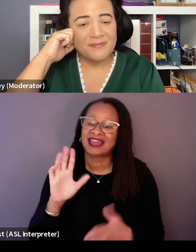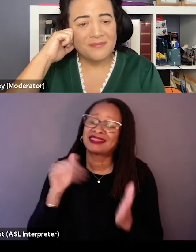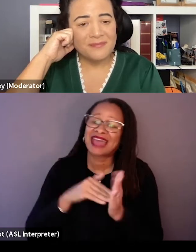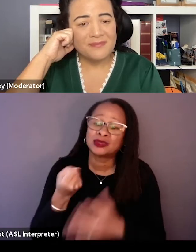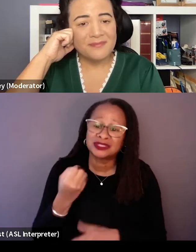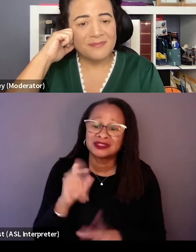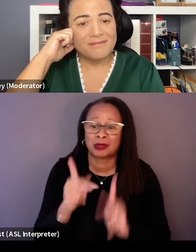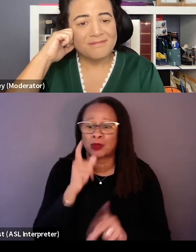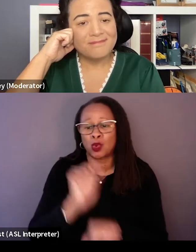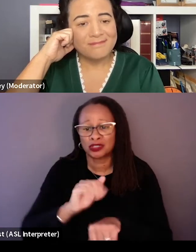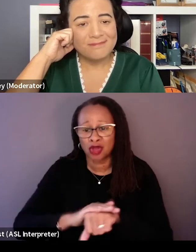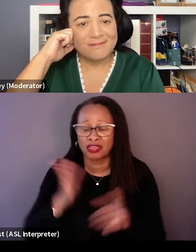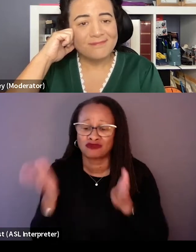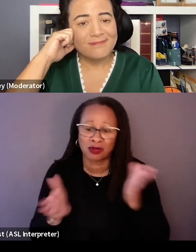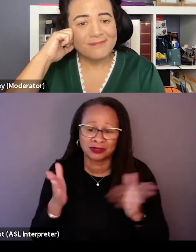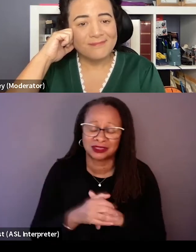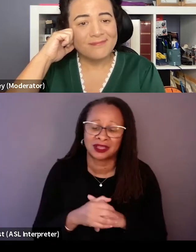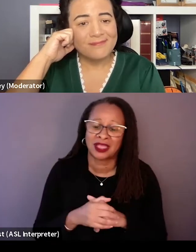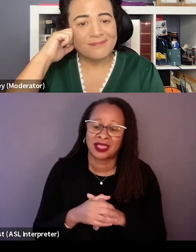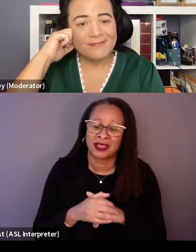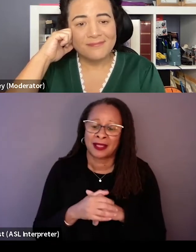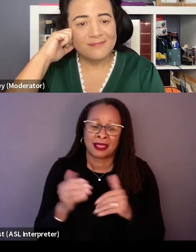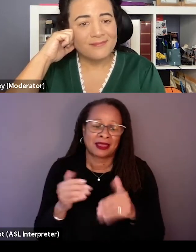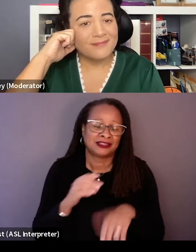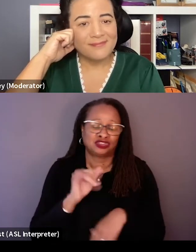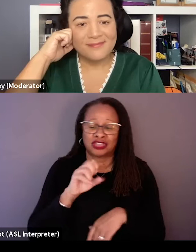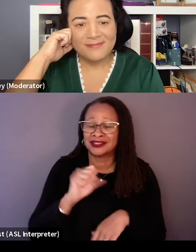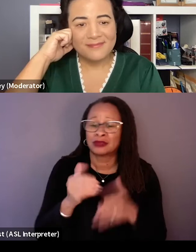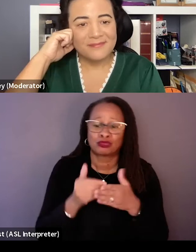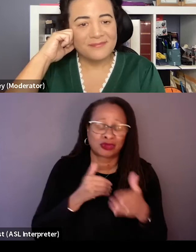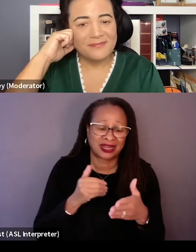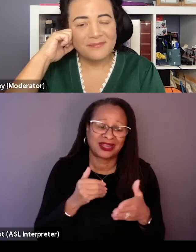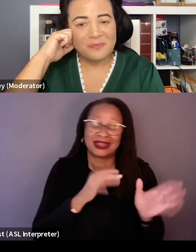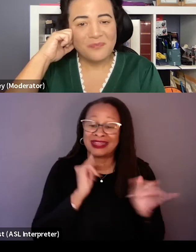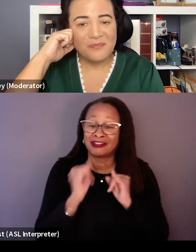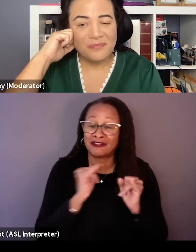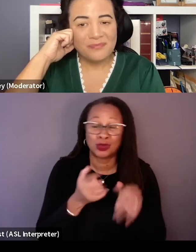that worked on these robots, just pre-interviewed dozens of them and they were all incredible.